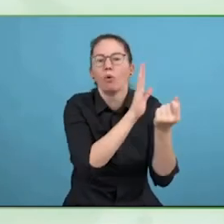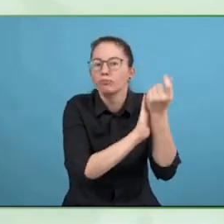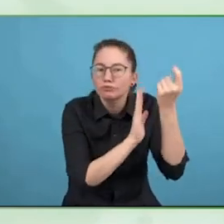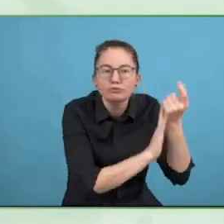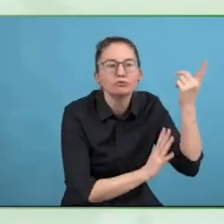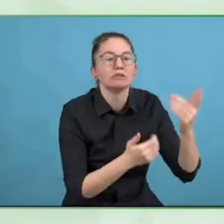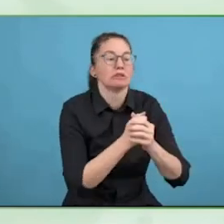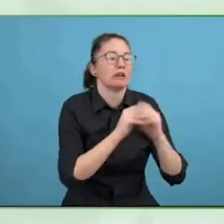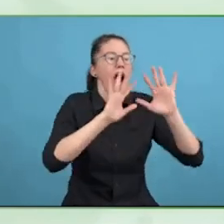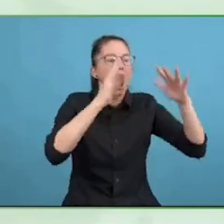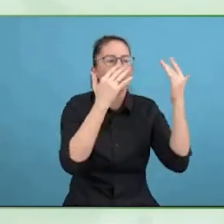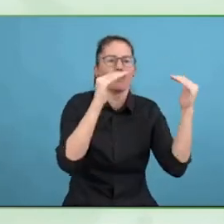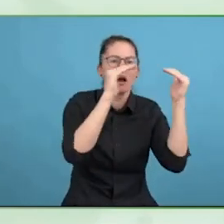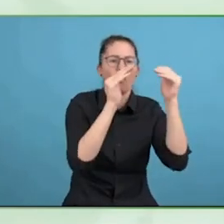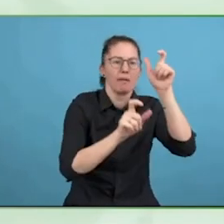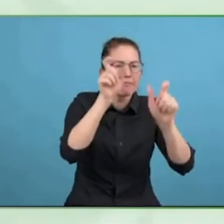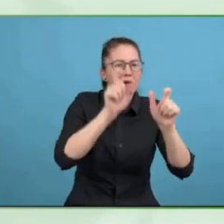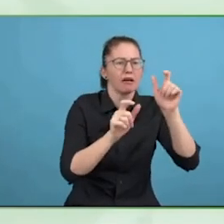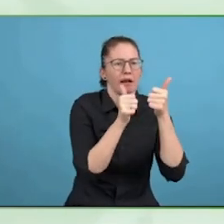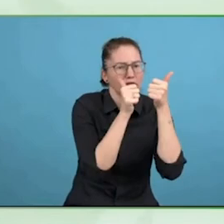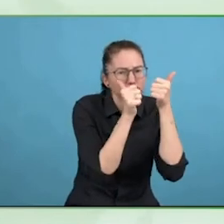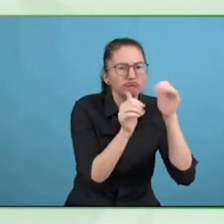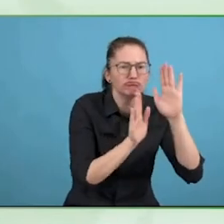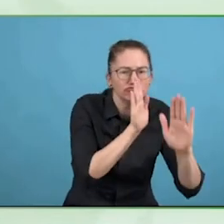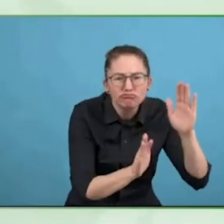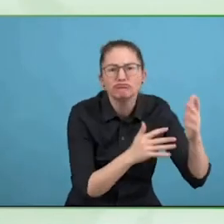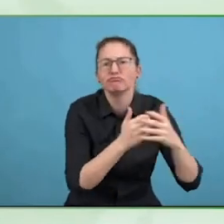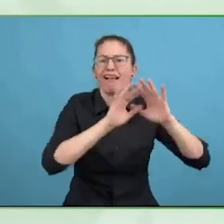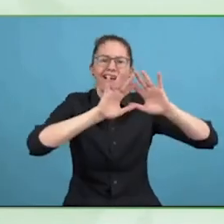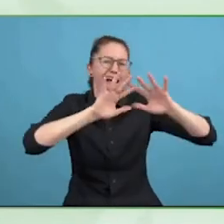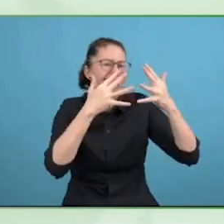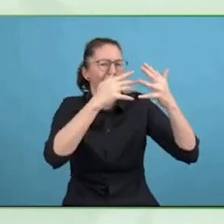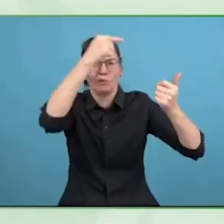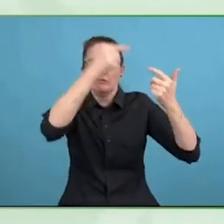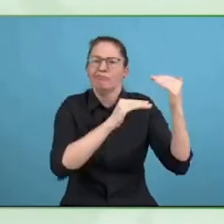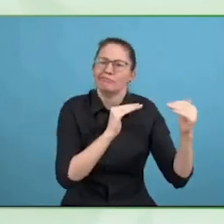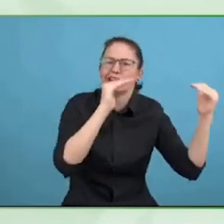In this sense that we see more and more businesses investing in their